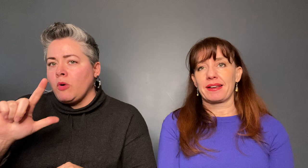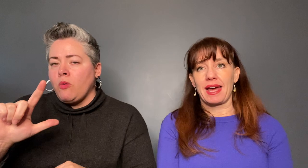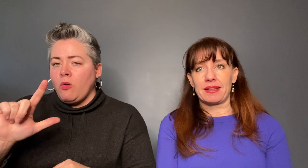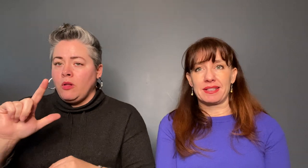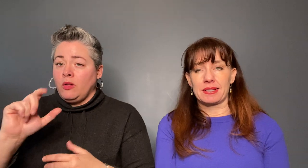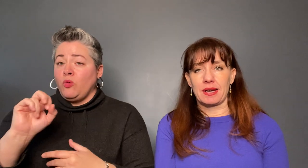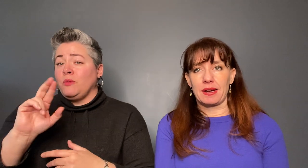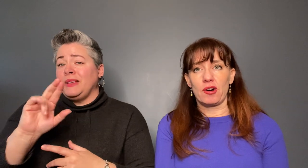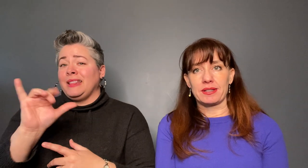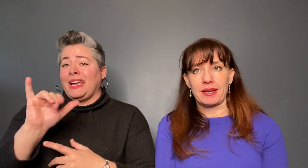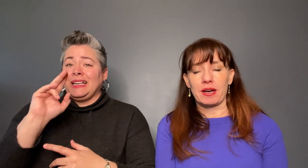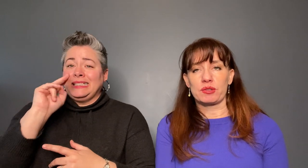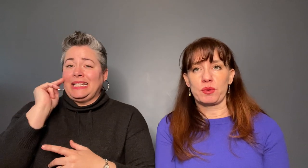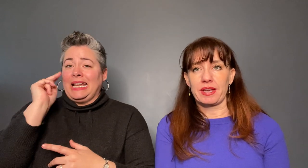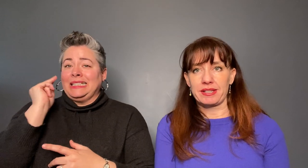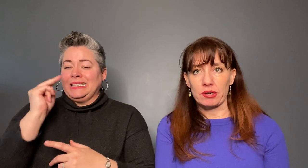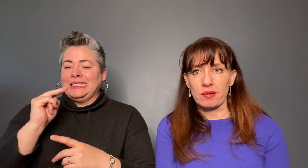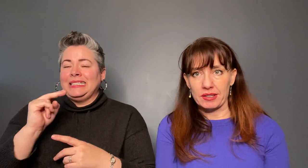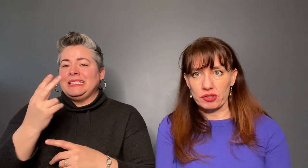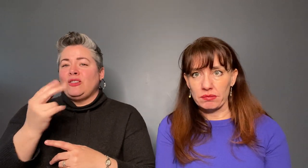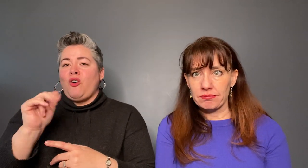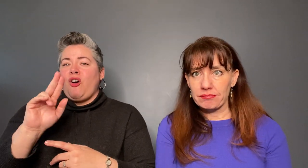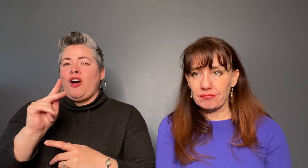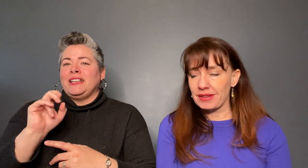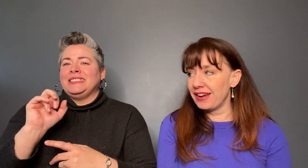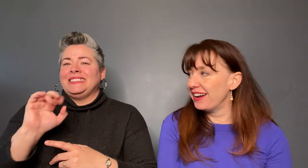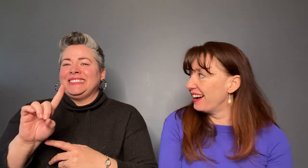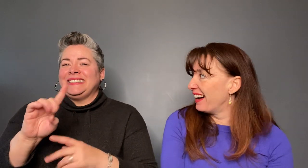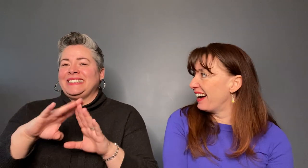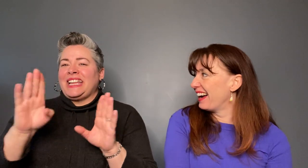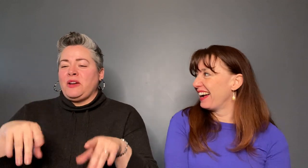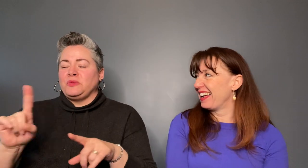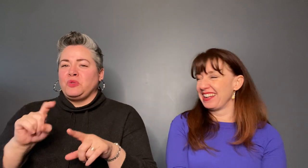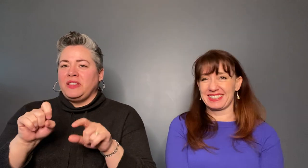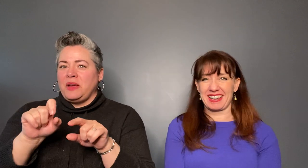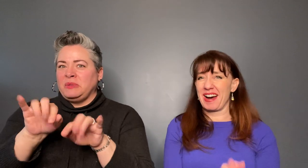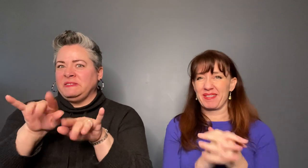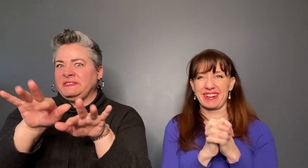Natalie's a haunted house where they